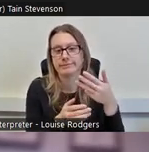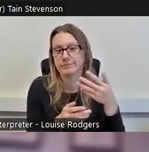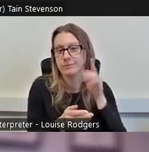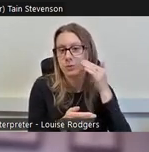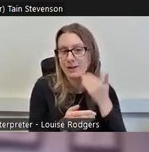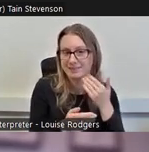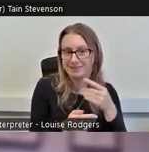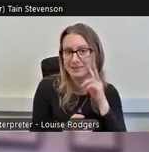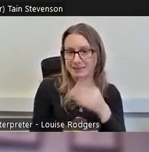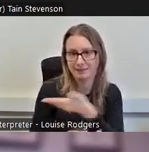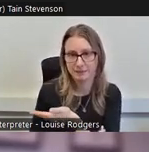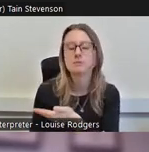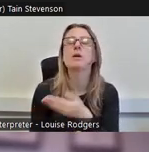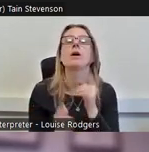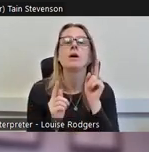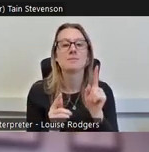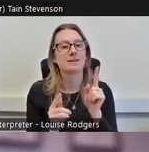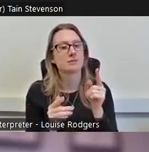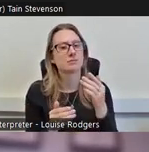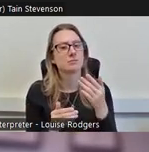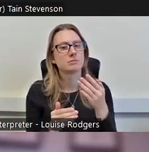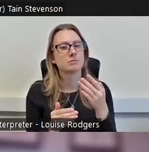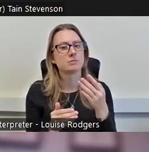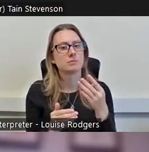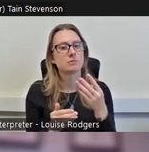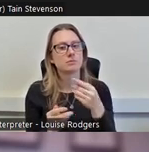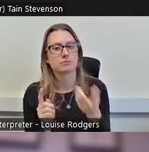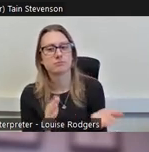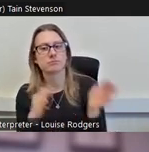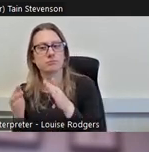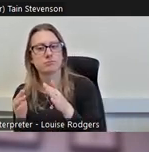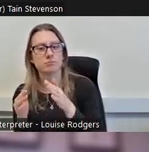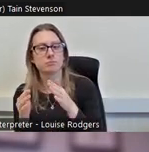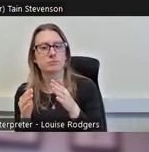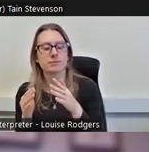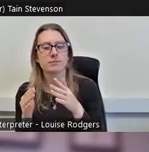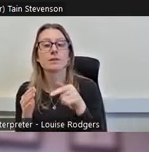but it's 4% for ethnic minorities within culture and heritage where it's 3%